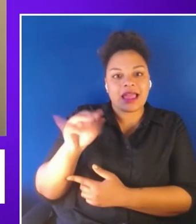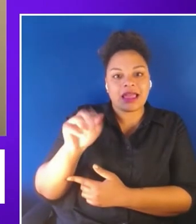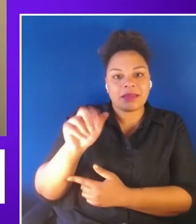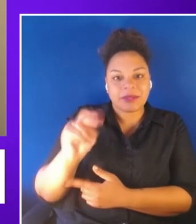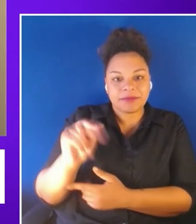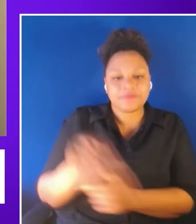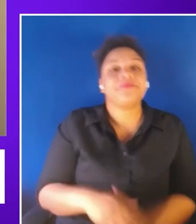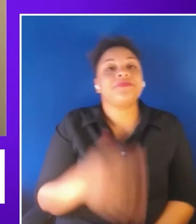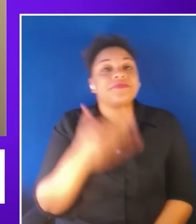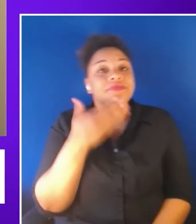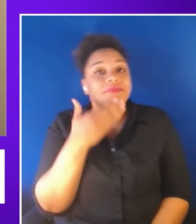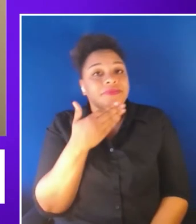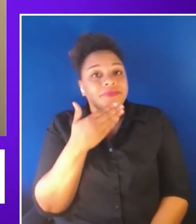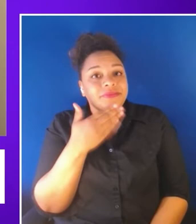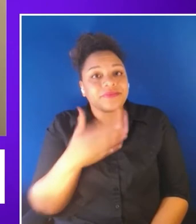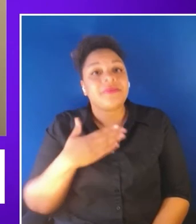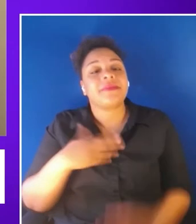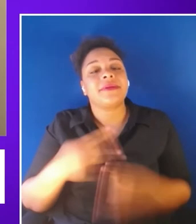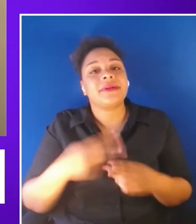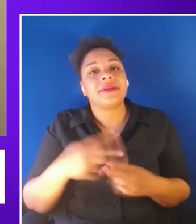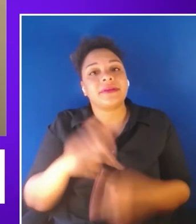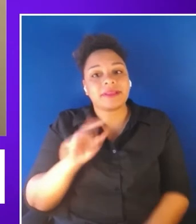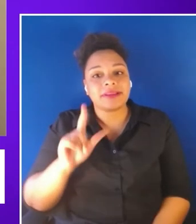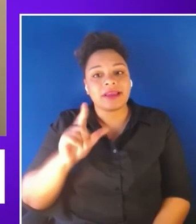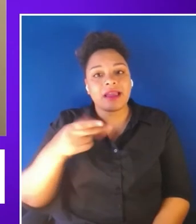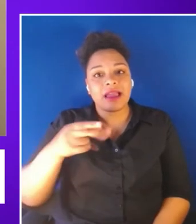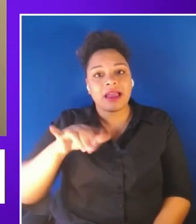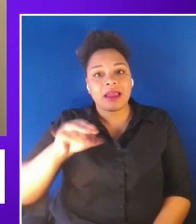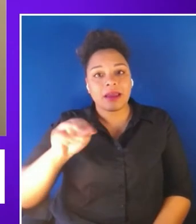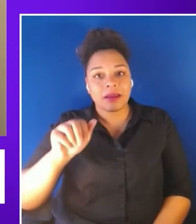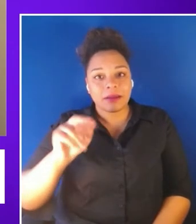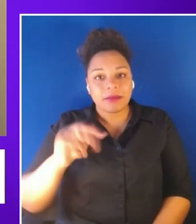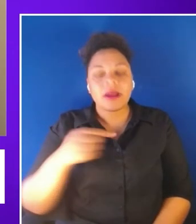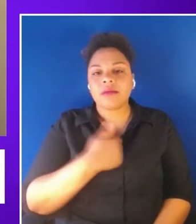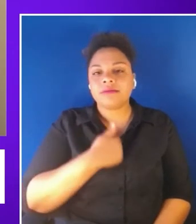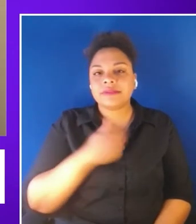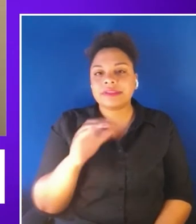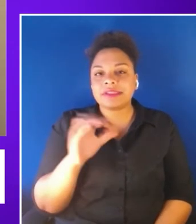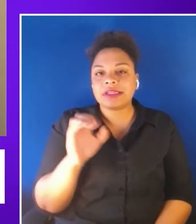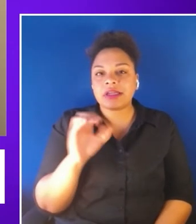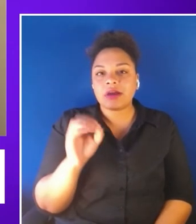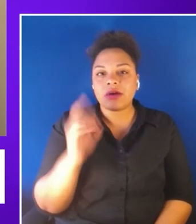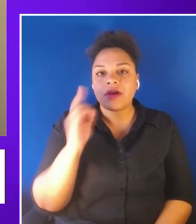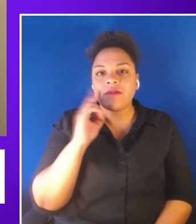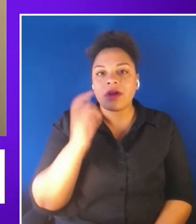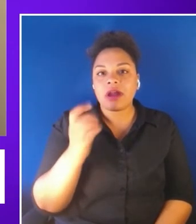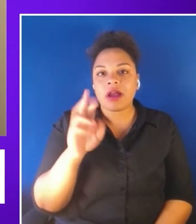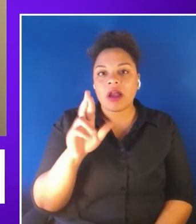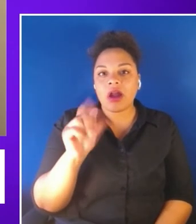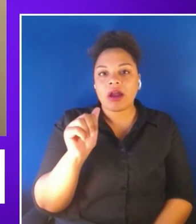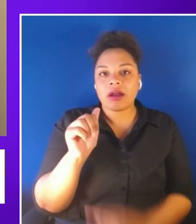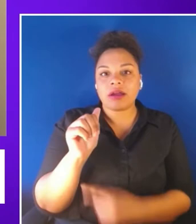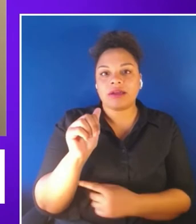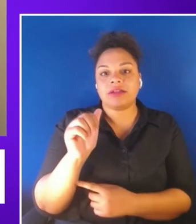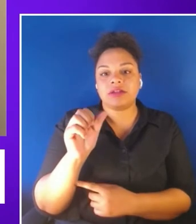my name is Liz Hyman and I serve as the CEO of the XR Association also known as XRA. We're a